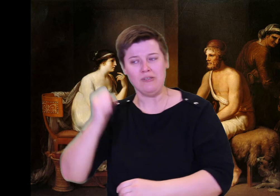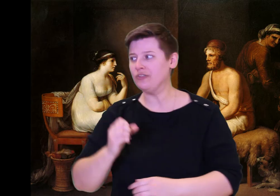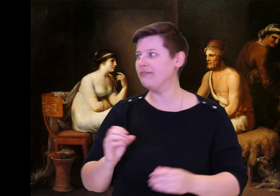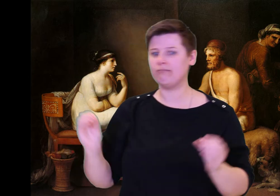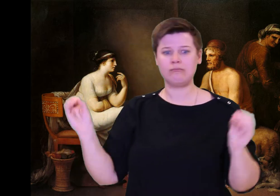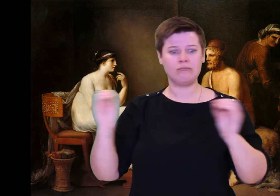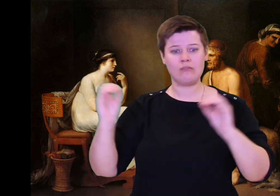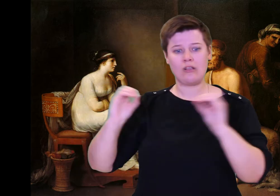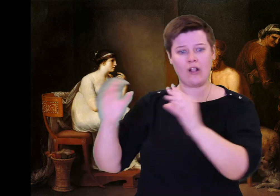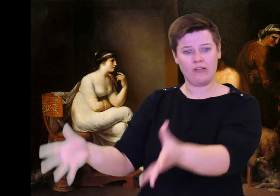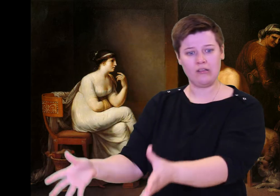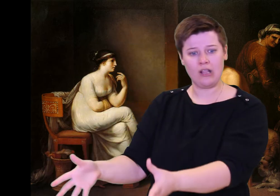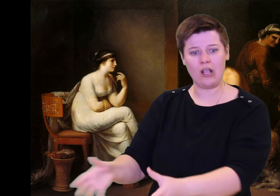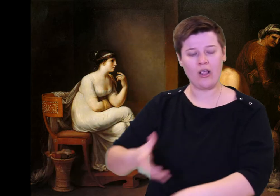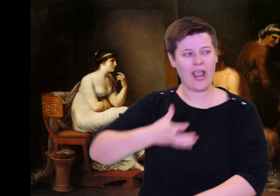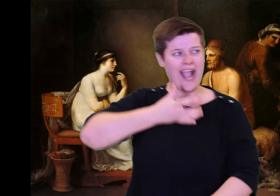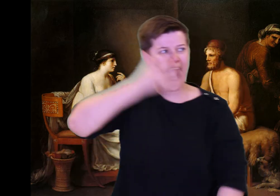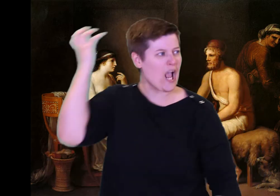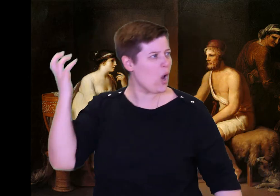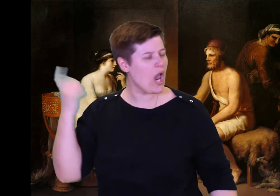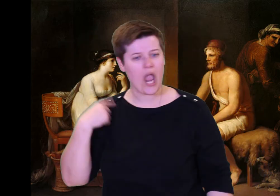soiled with blood.